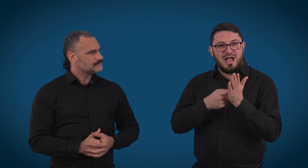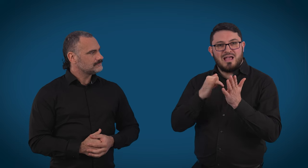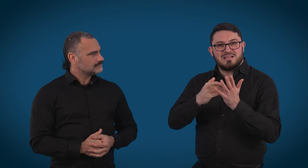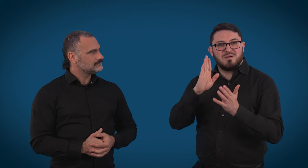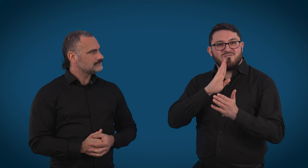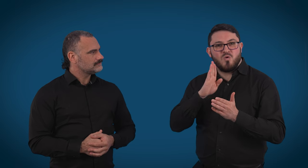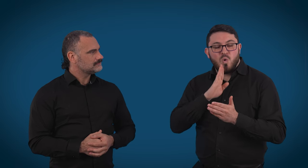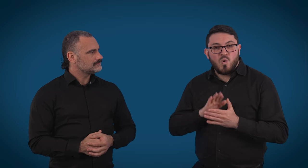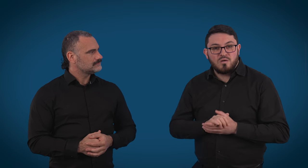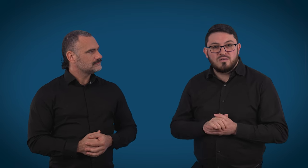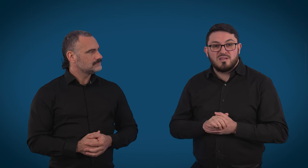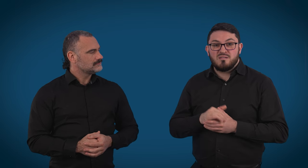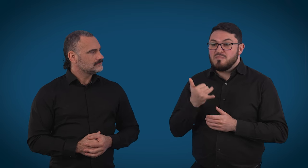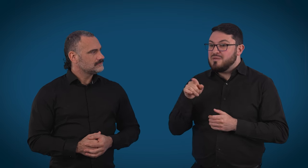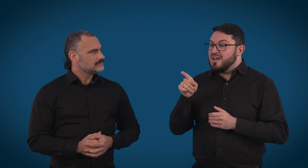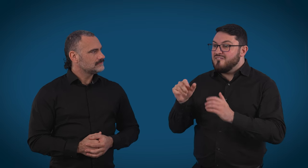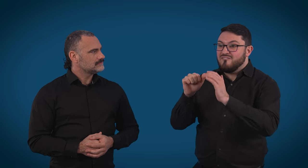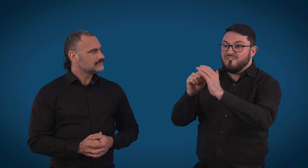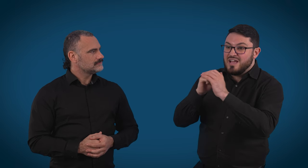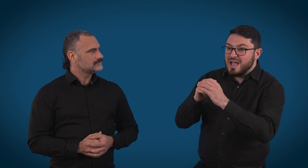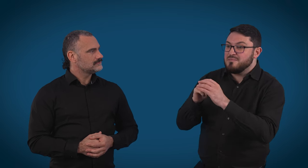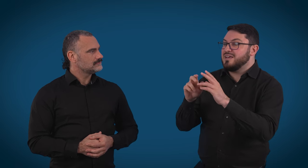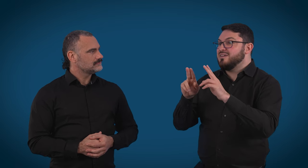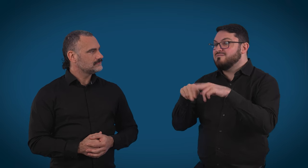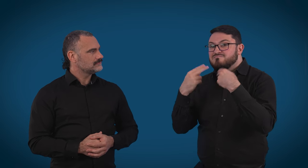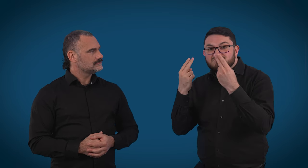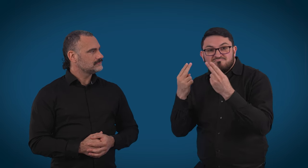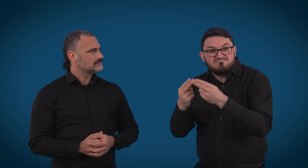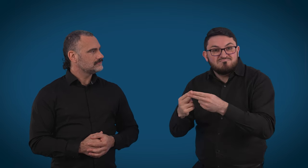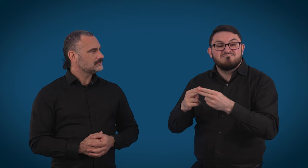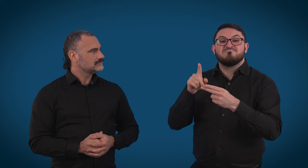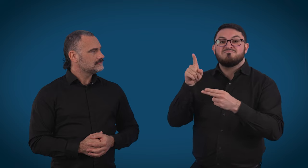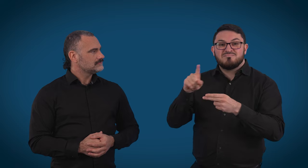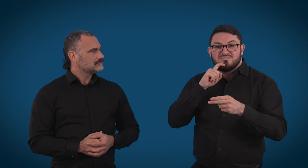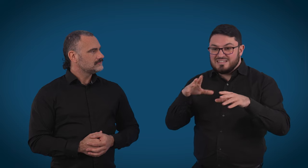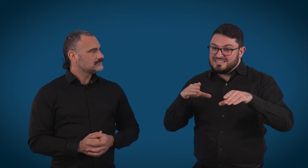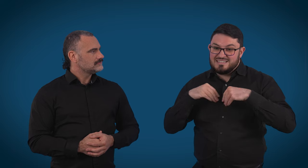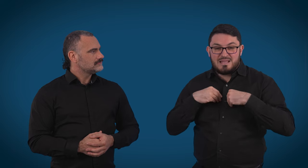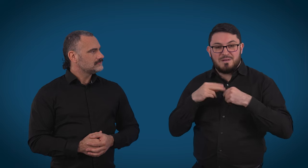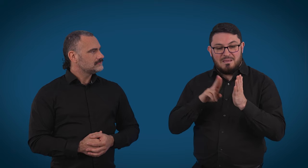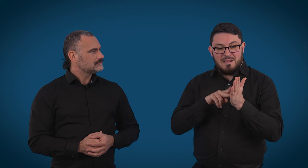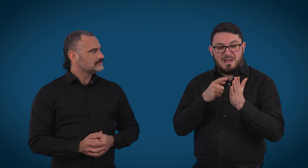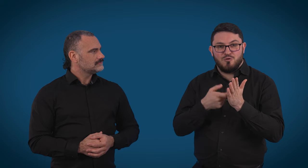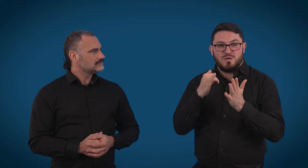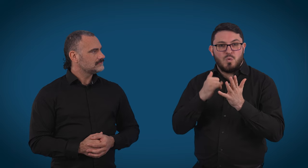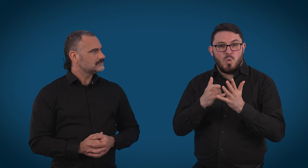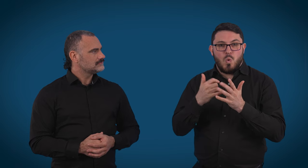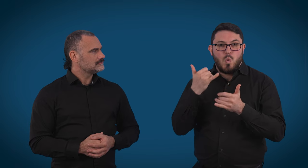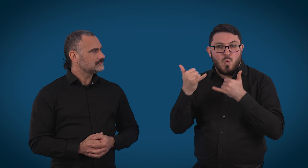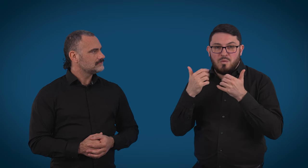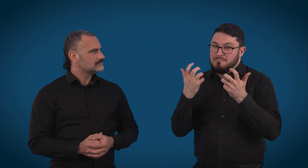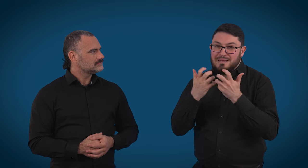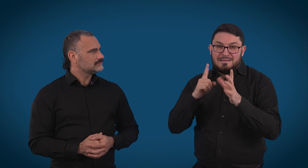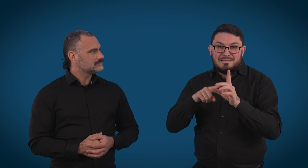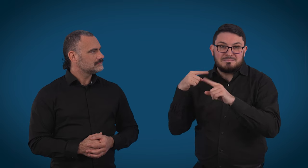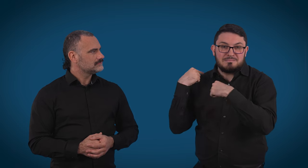of the service, maybe family or friends who have taken these calls for sometimes years. And then